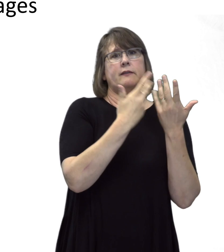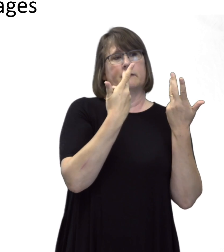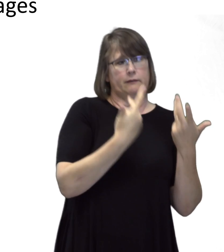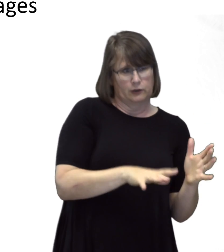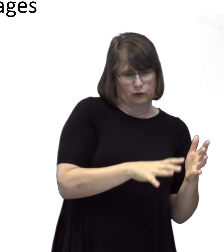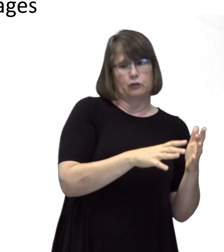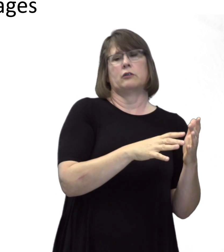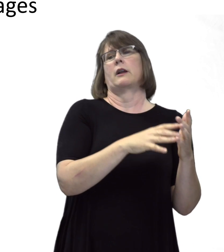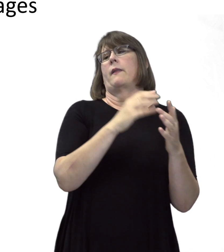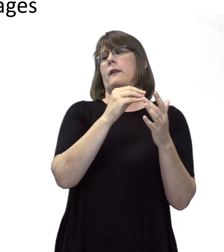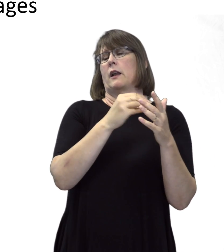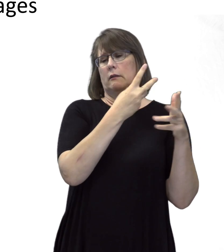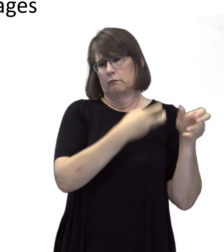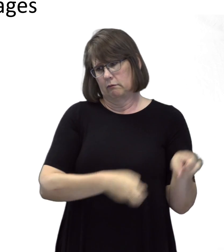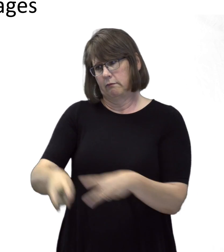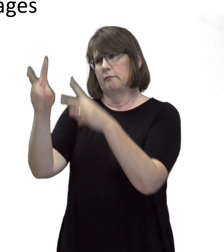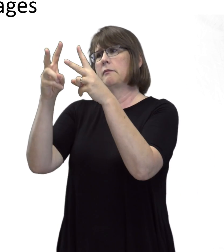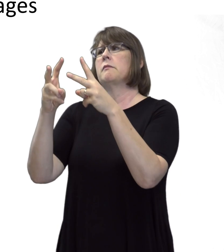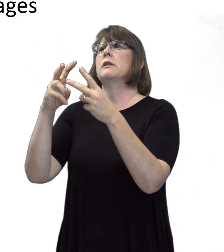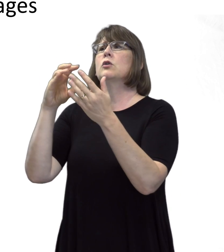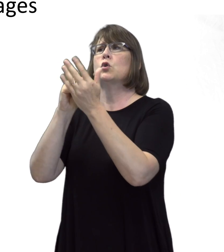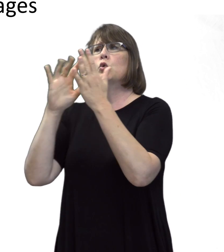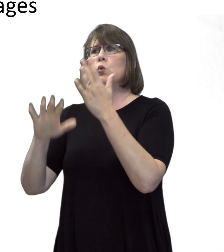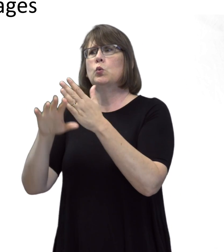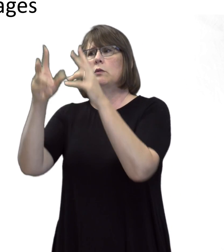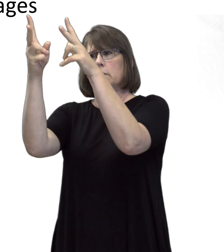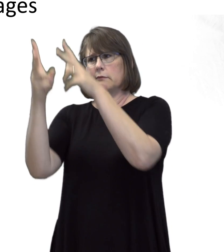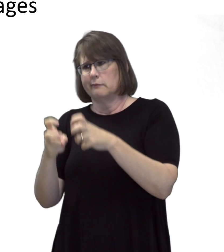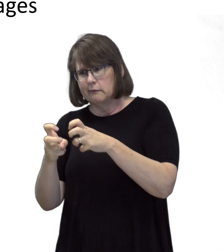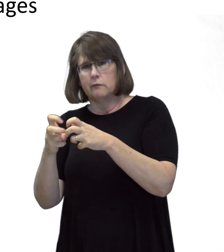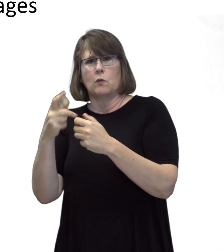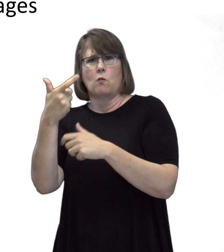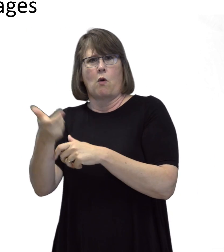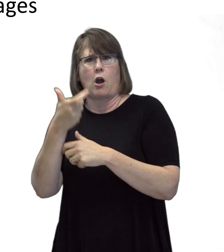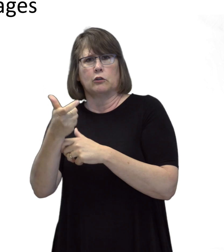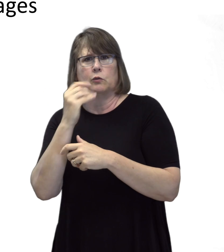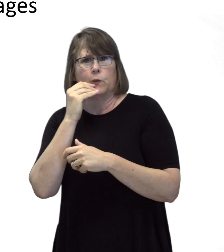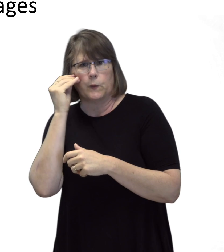and the students watch it at home.